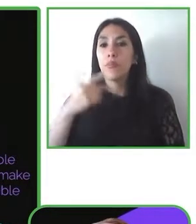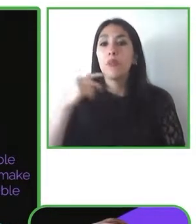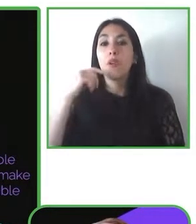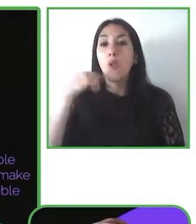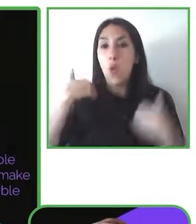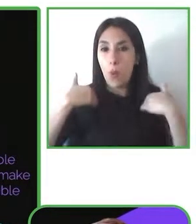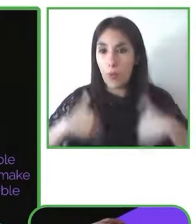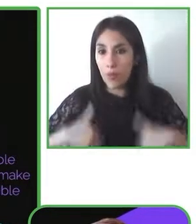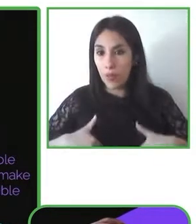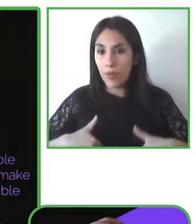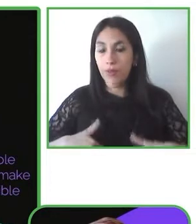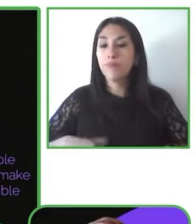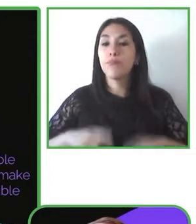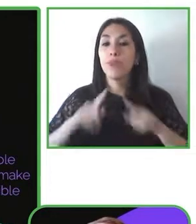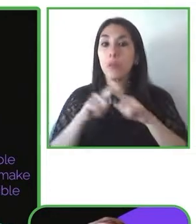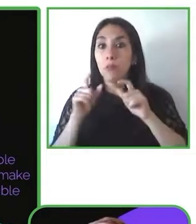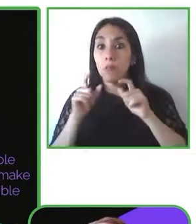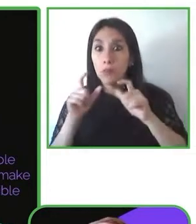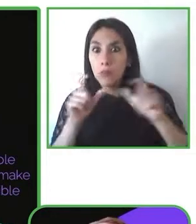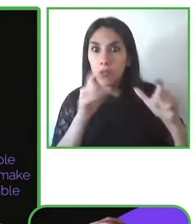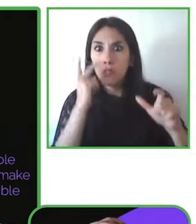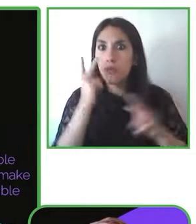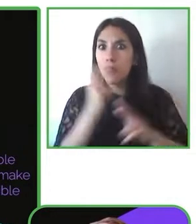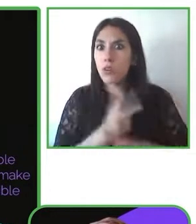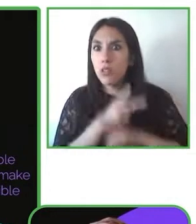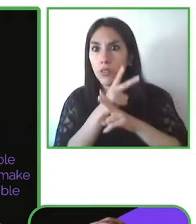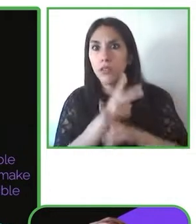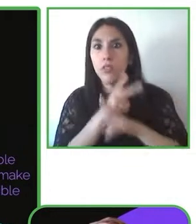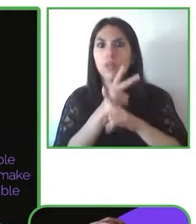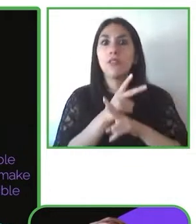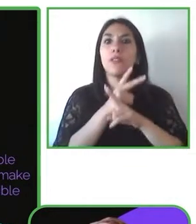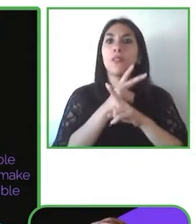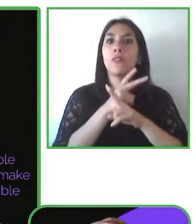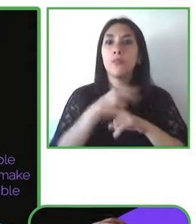support specific segregated solutions keeping people with disabilities apart from others